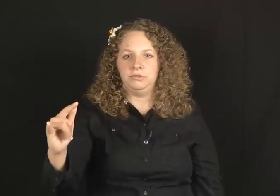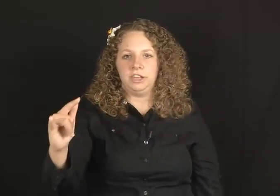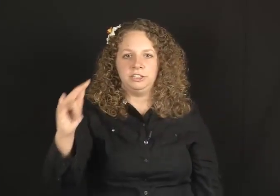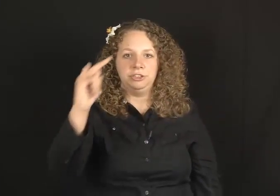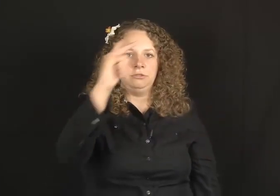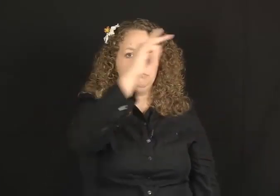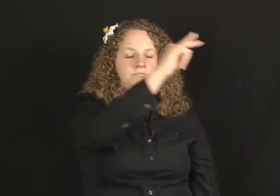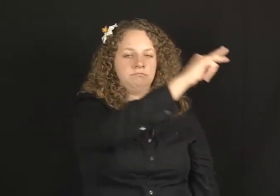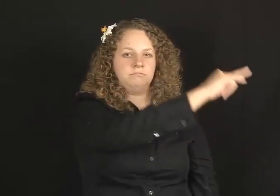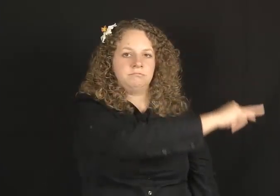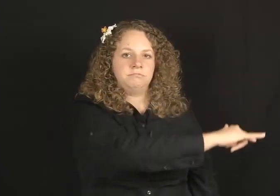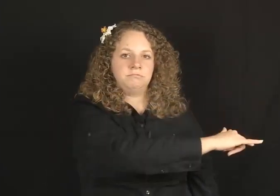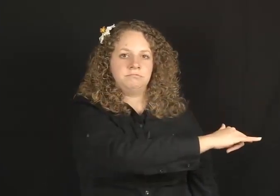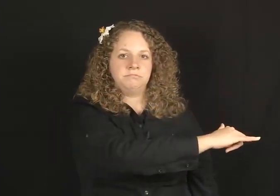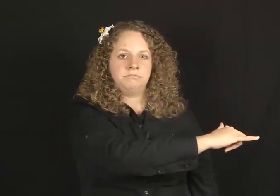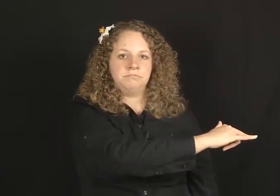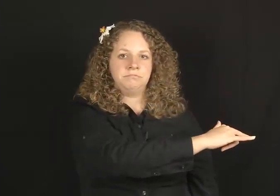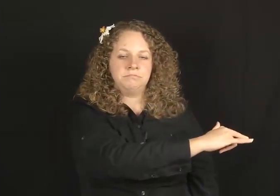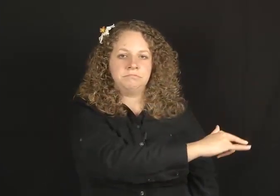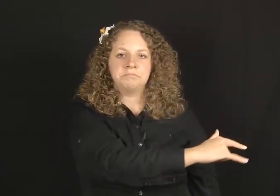YOU FLY TO (starting more forward).